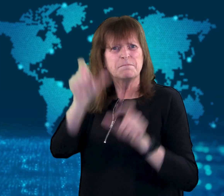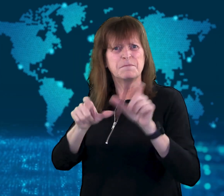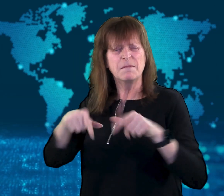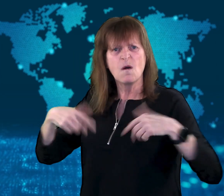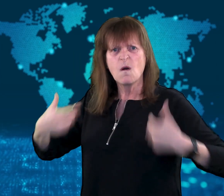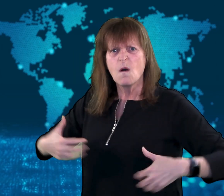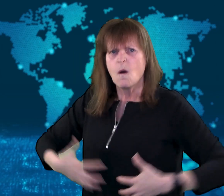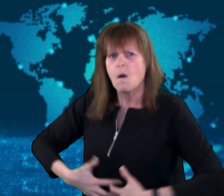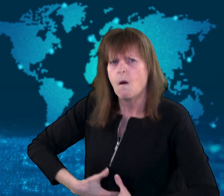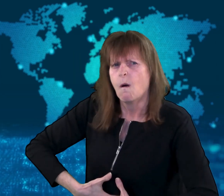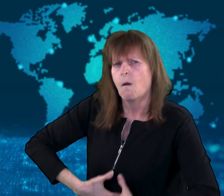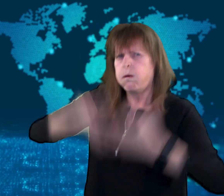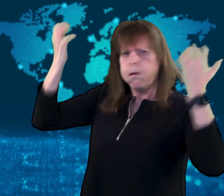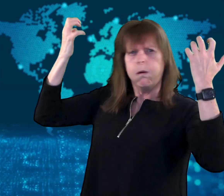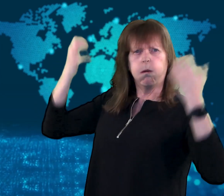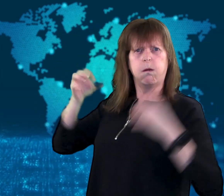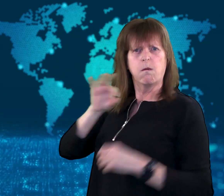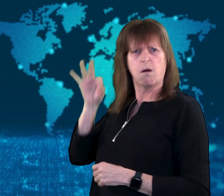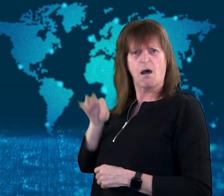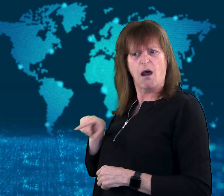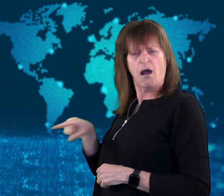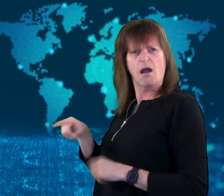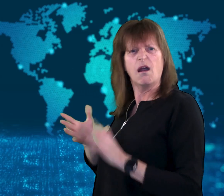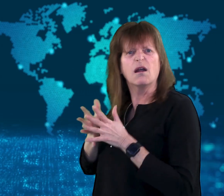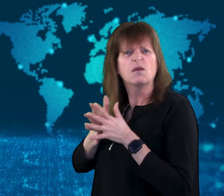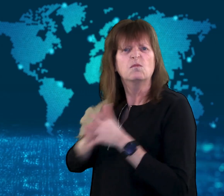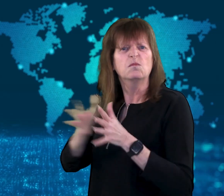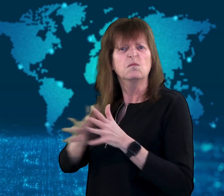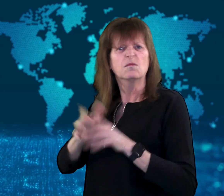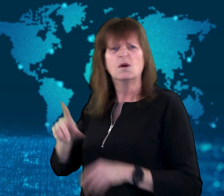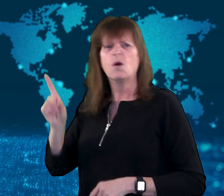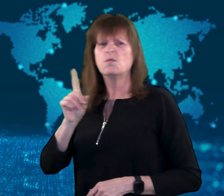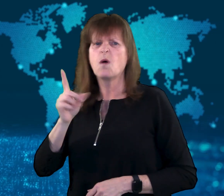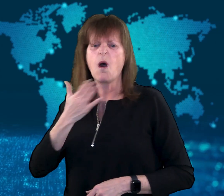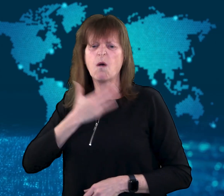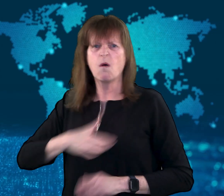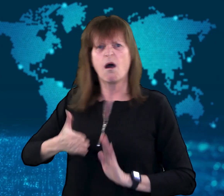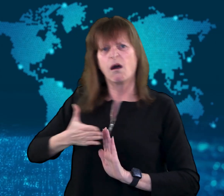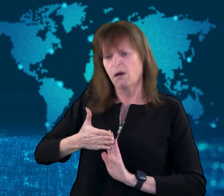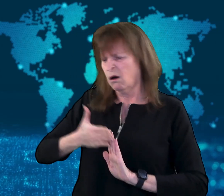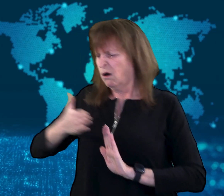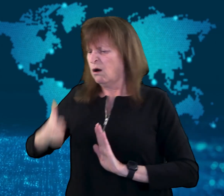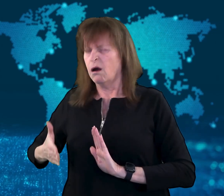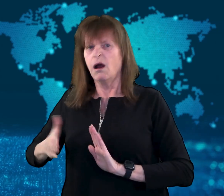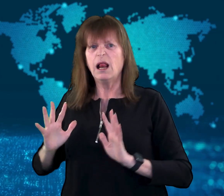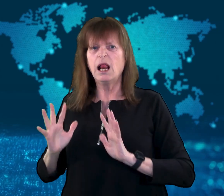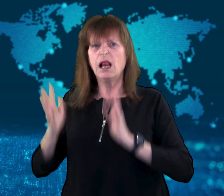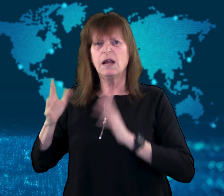to live next door to LGBTQ+ couples and that people would flee the country